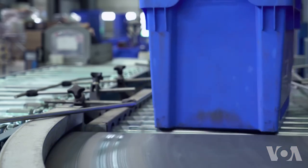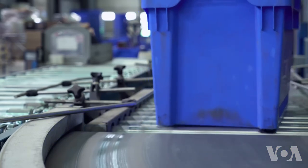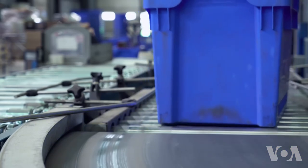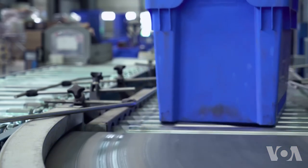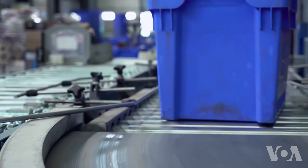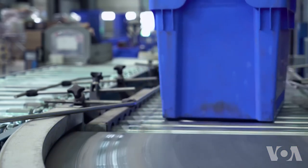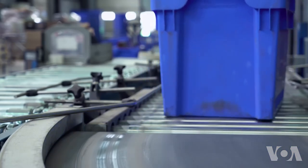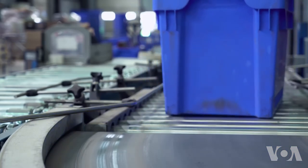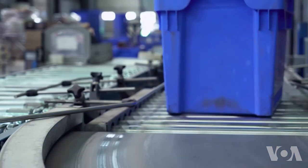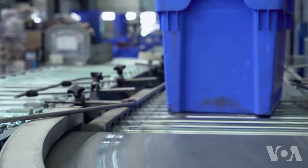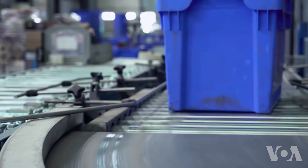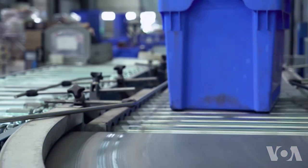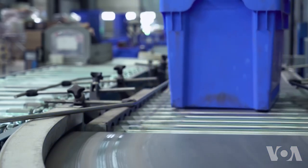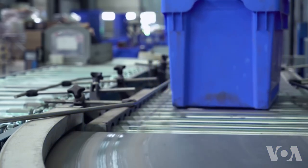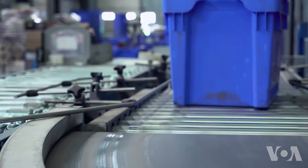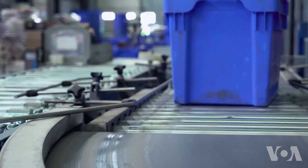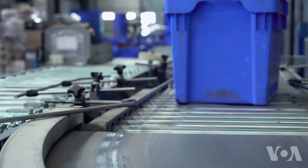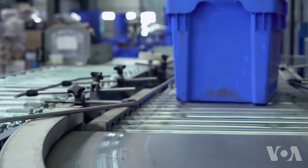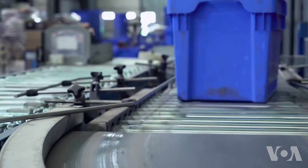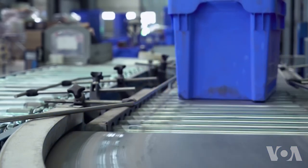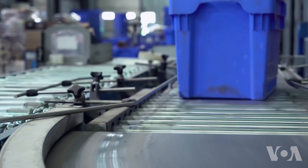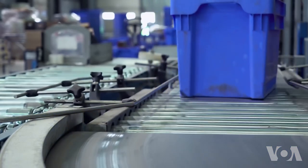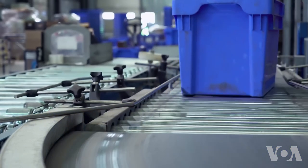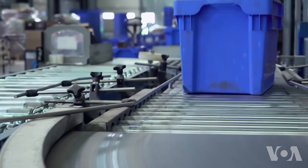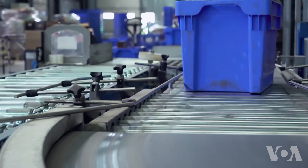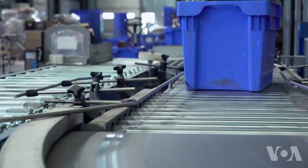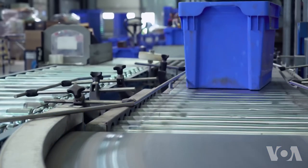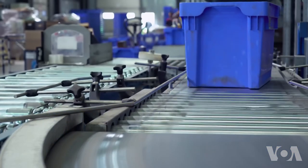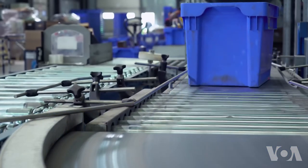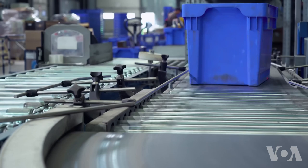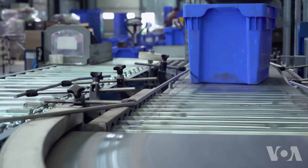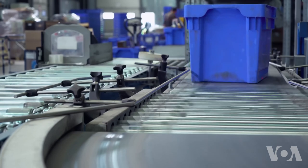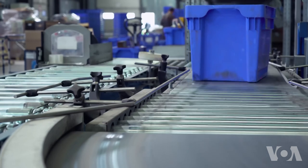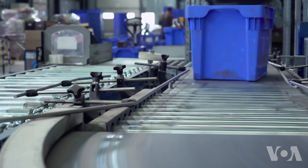So, 20 years ago I just thought it’d be just a temporary job, like 1 or 2 years.